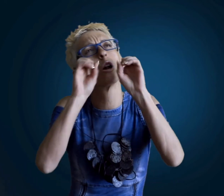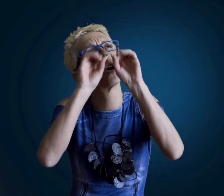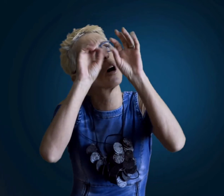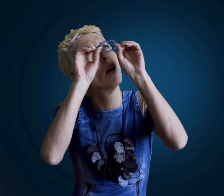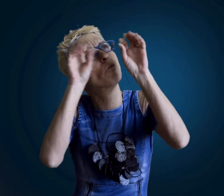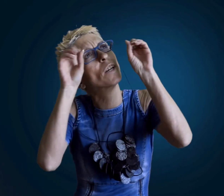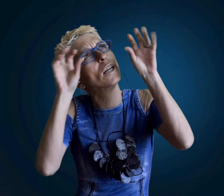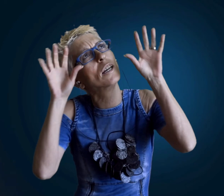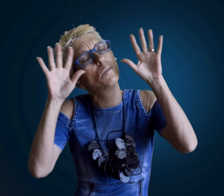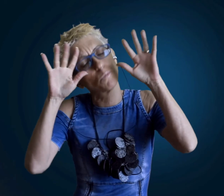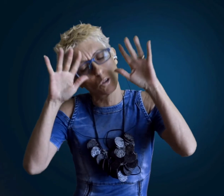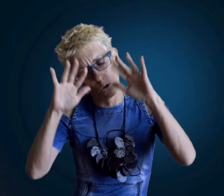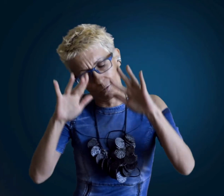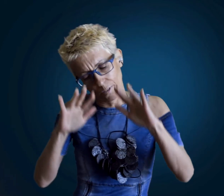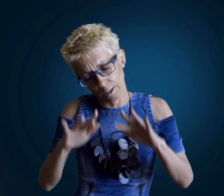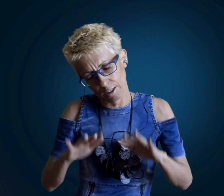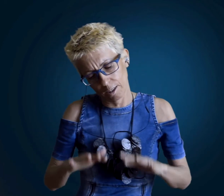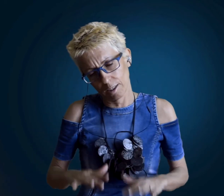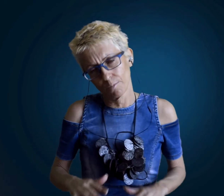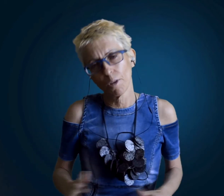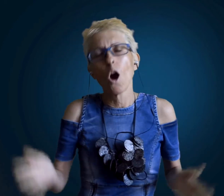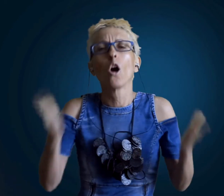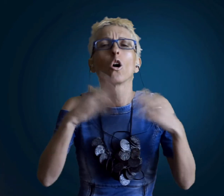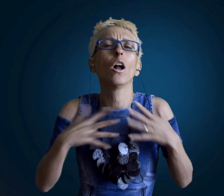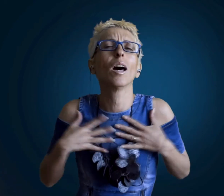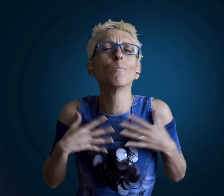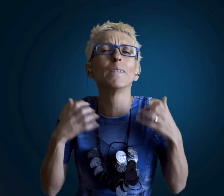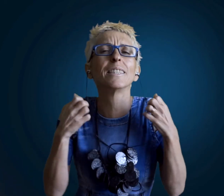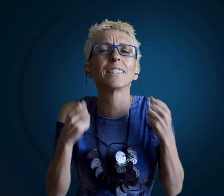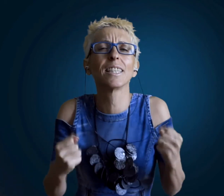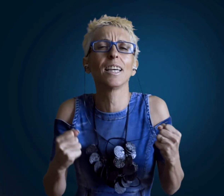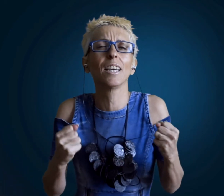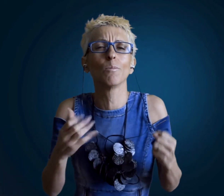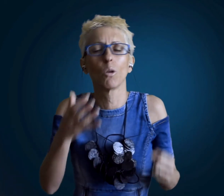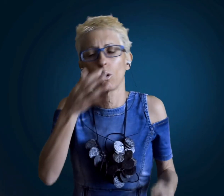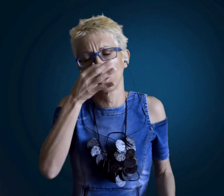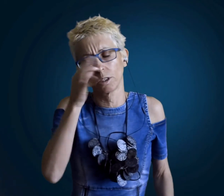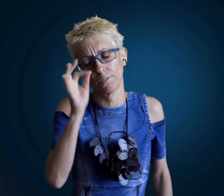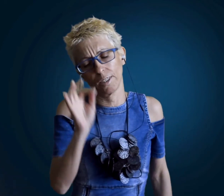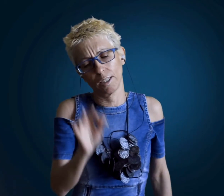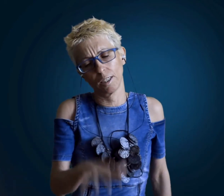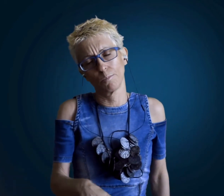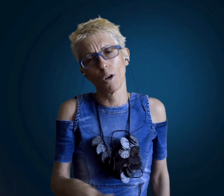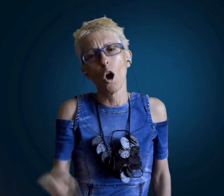all the stars are falling all the Braves are leaving